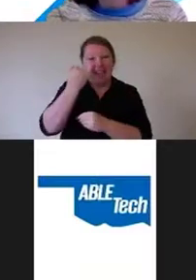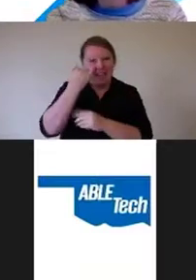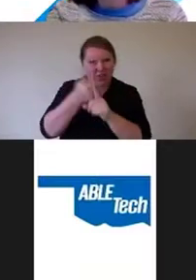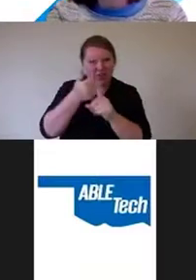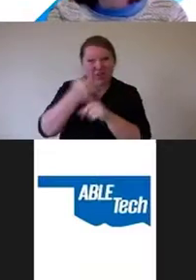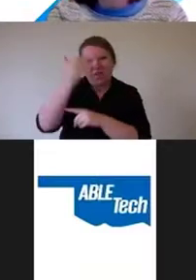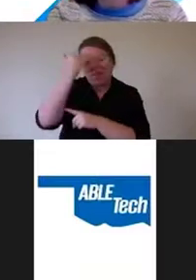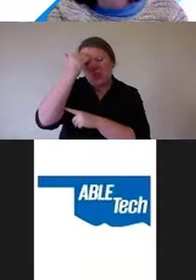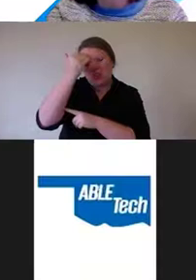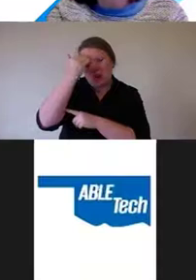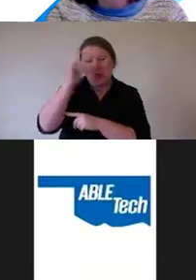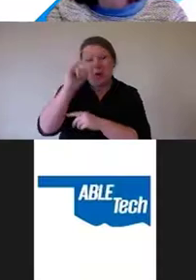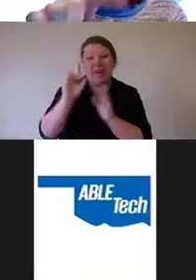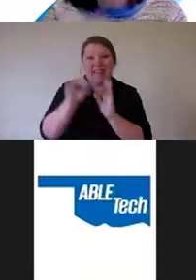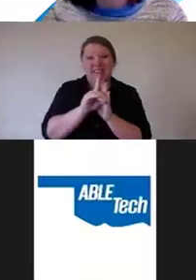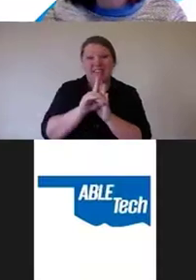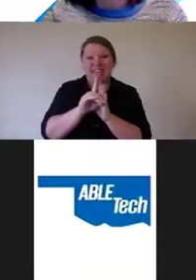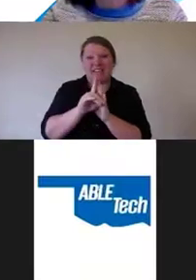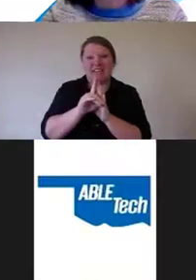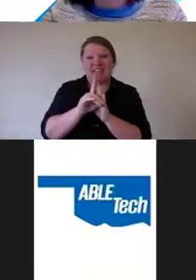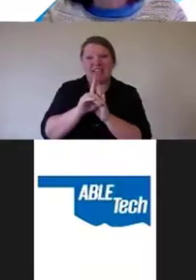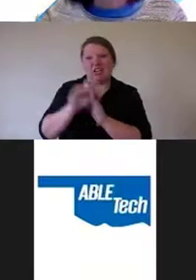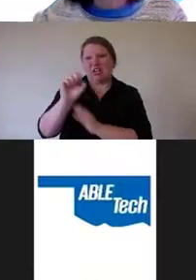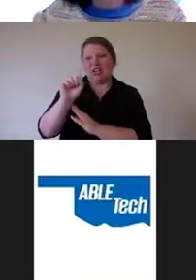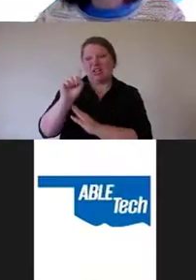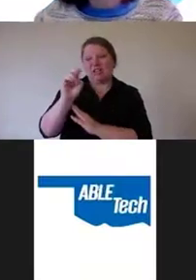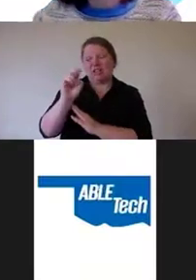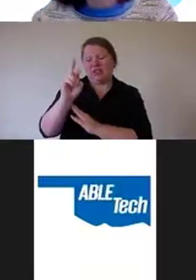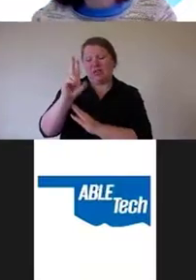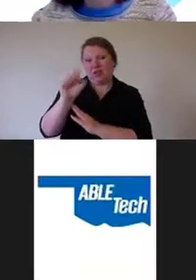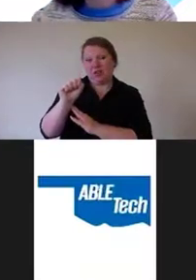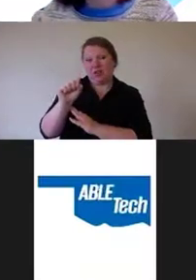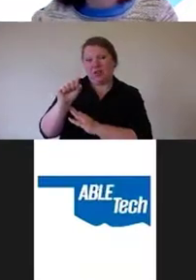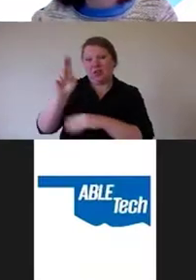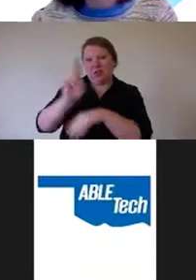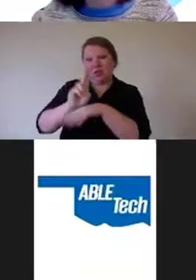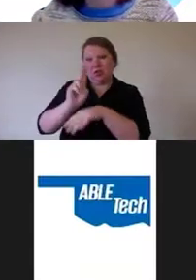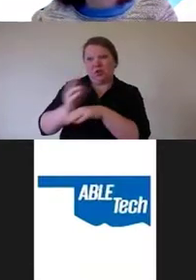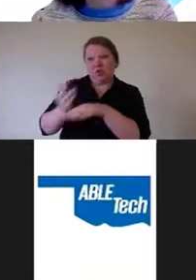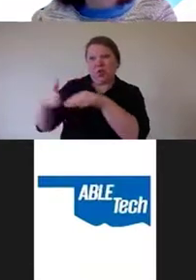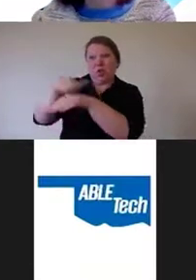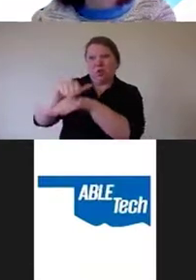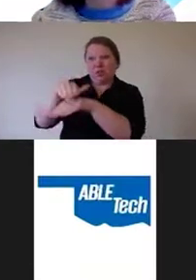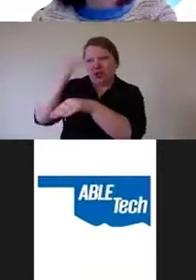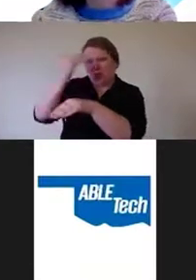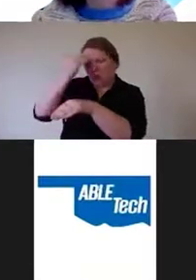the overlays are using, you can block them. And so that is something.